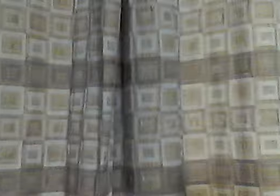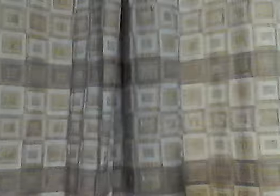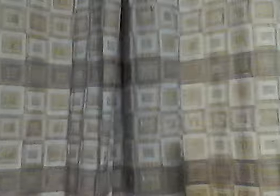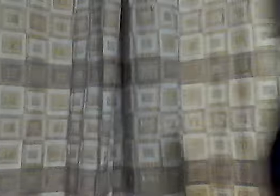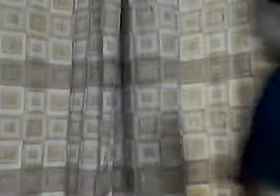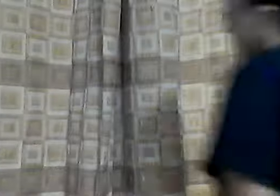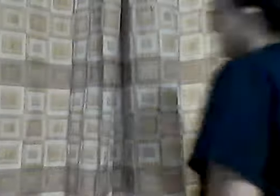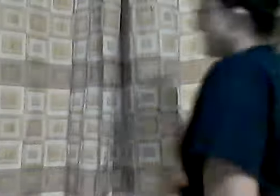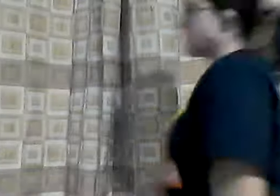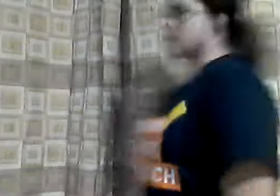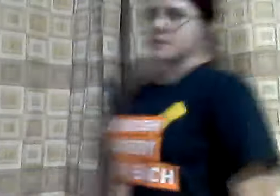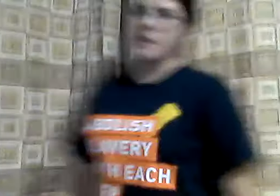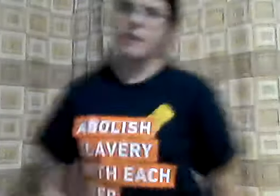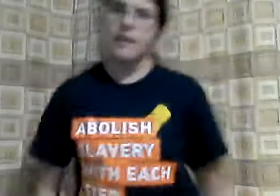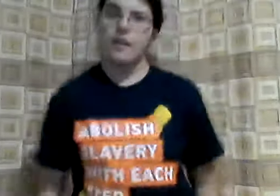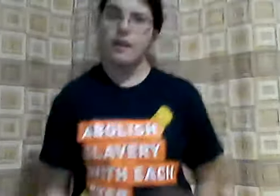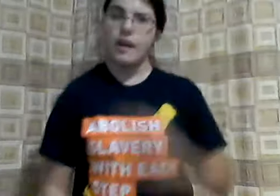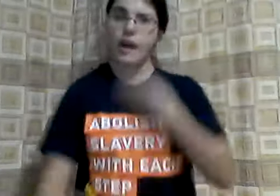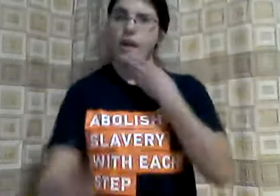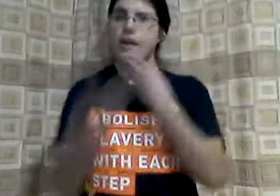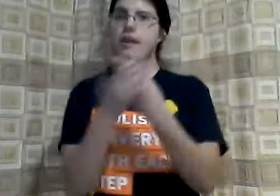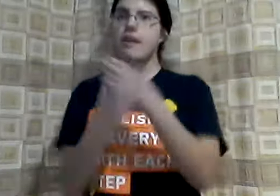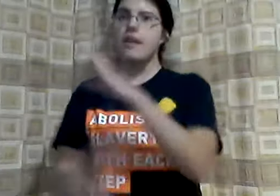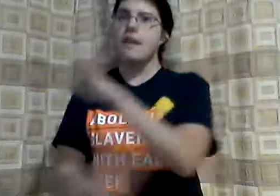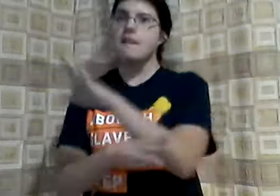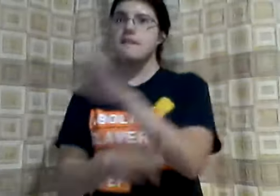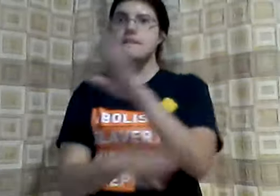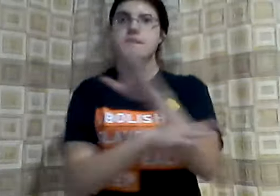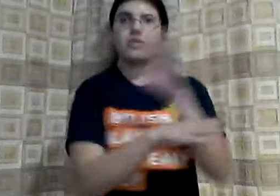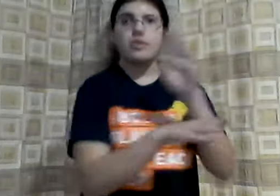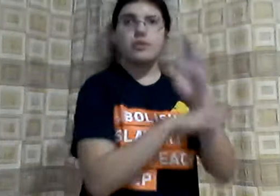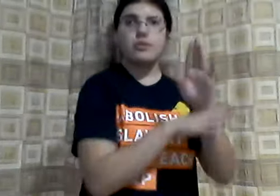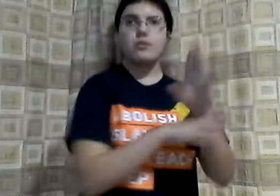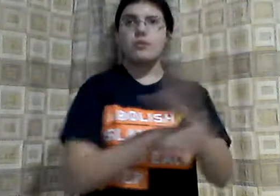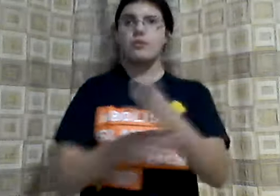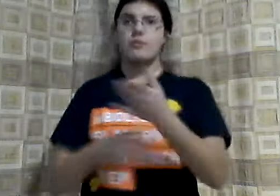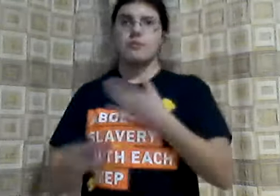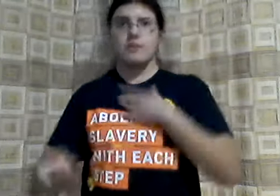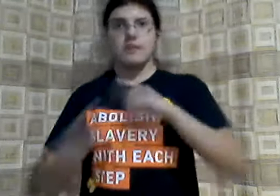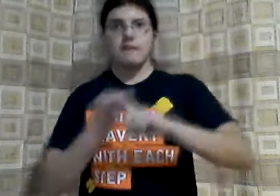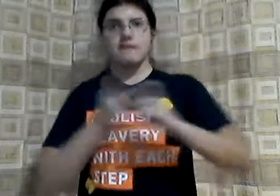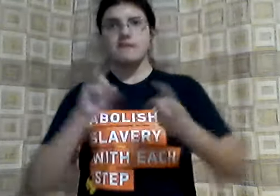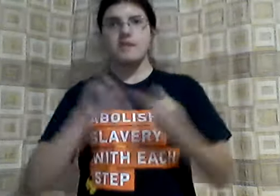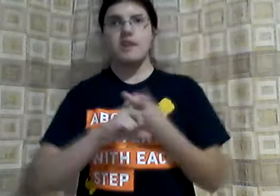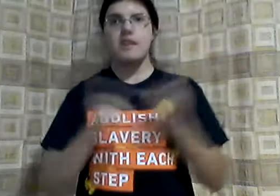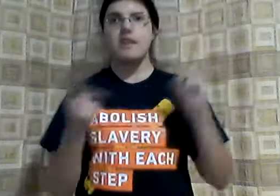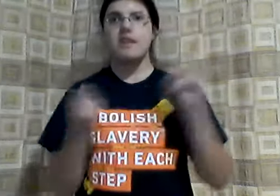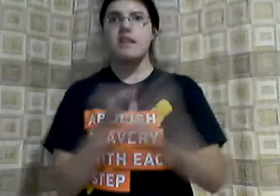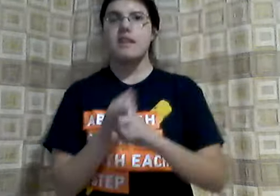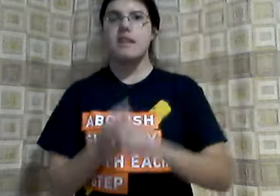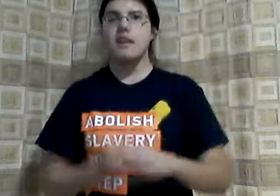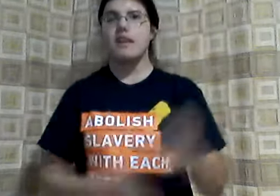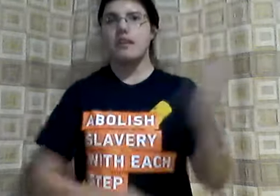Good afternoon, my friends